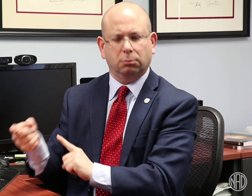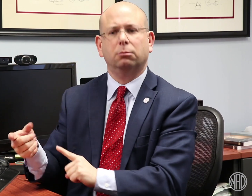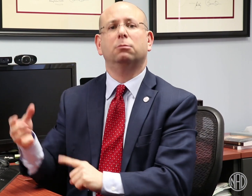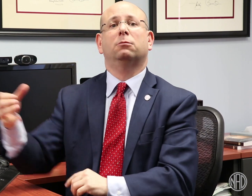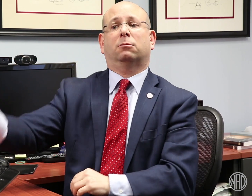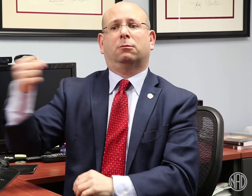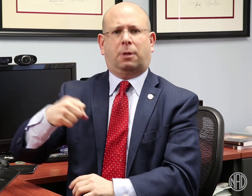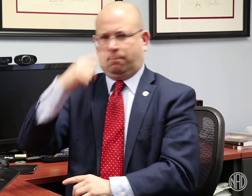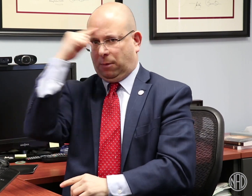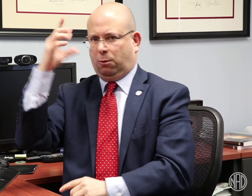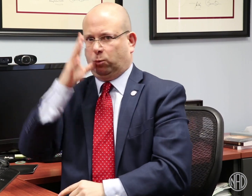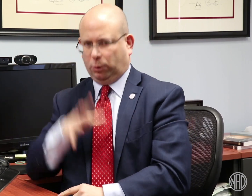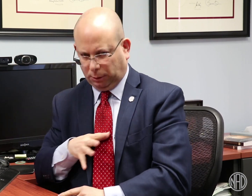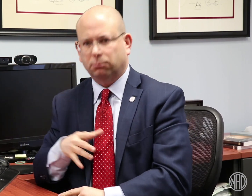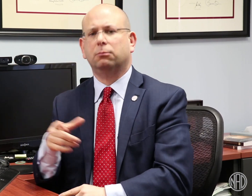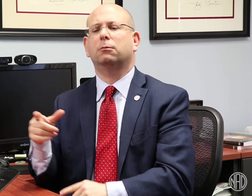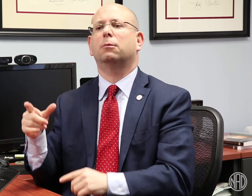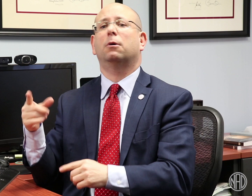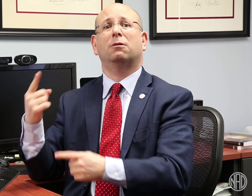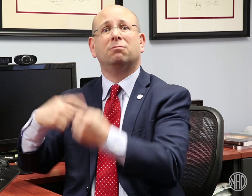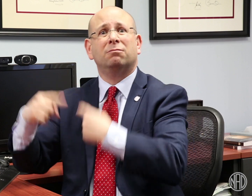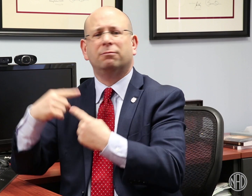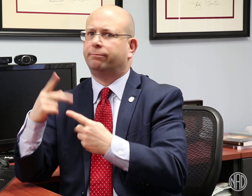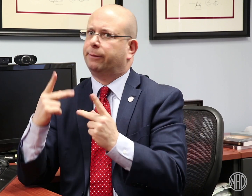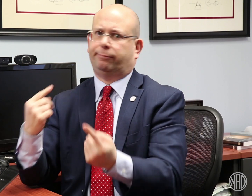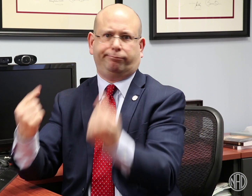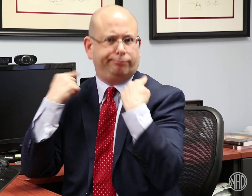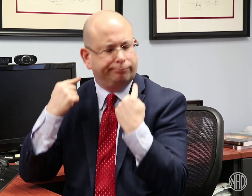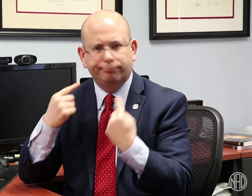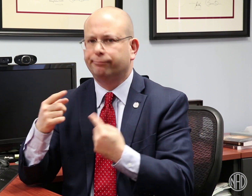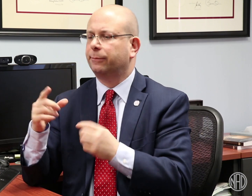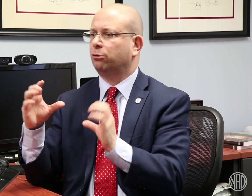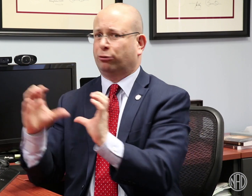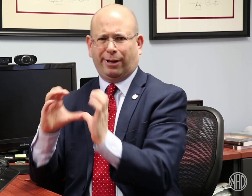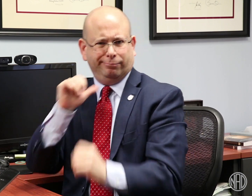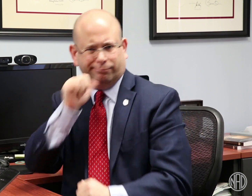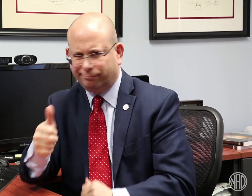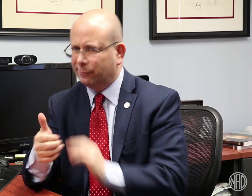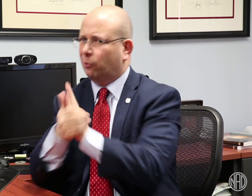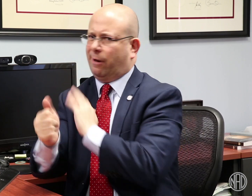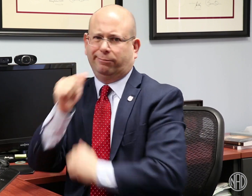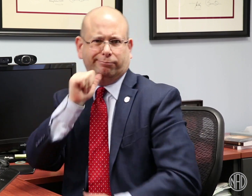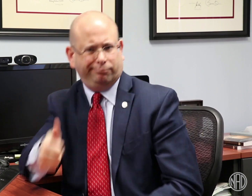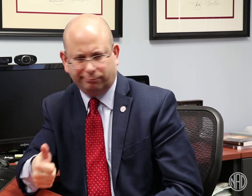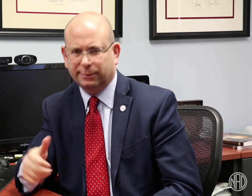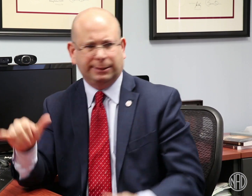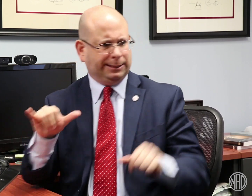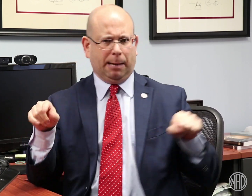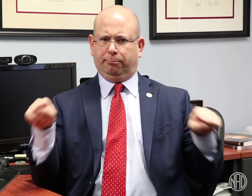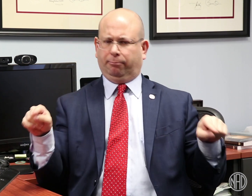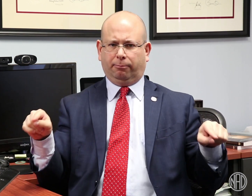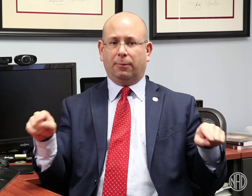The city hired a black female “interpreter” but she was not qualified nor certified, and people could not understand her.